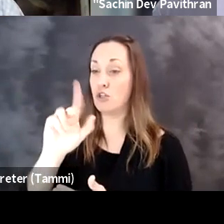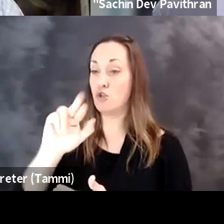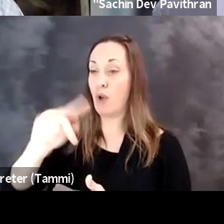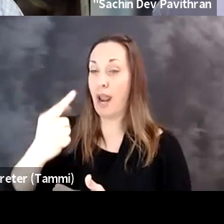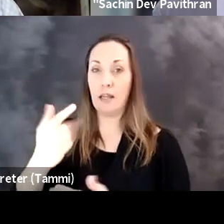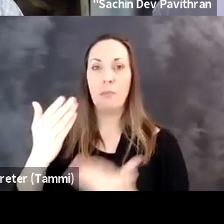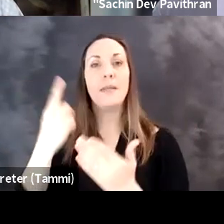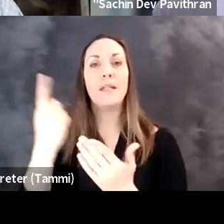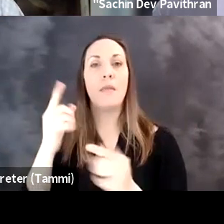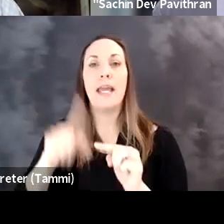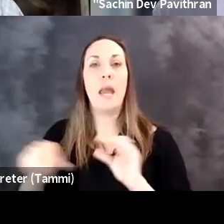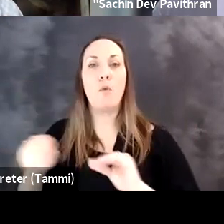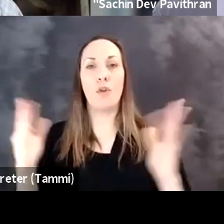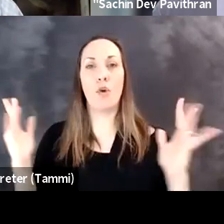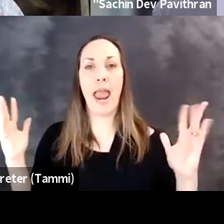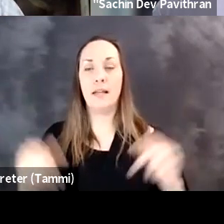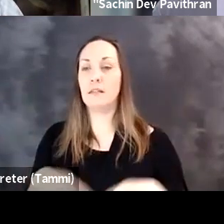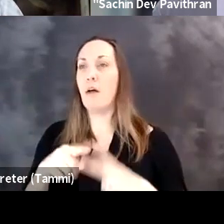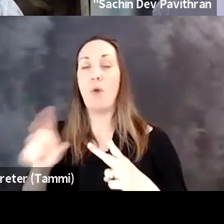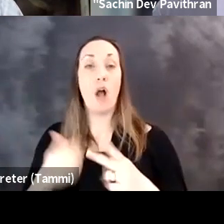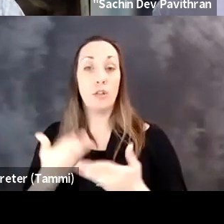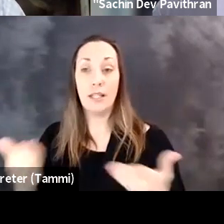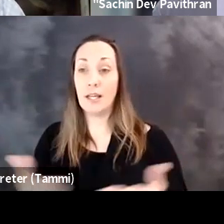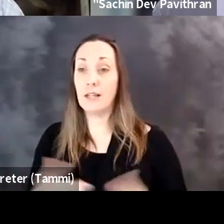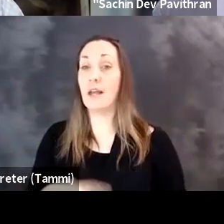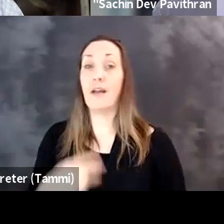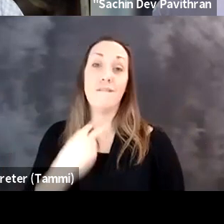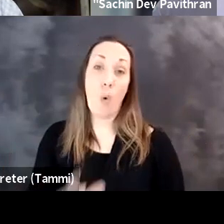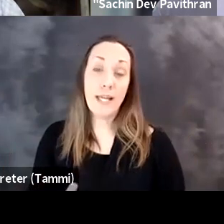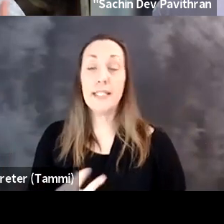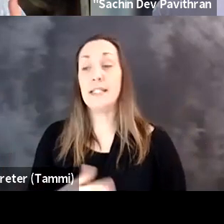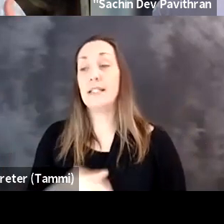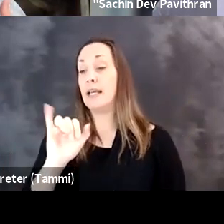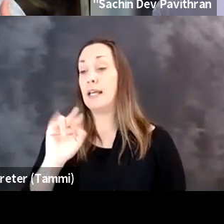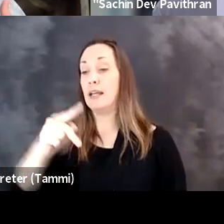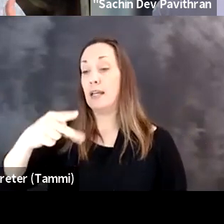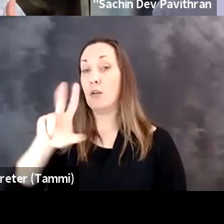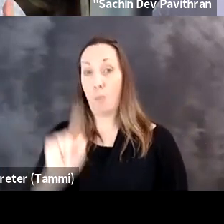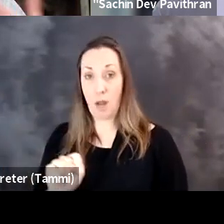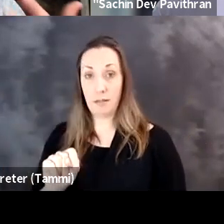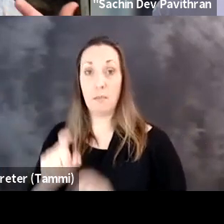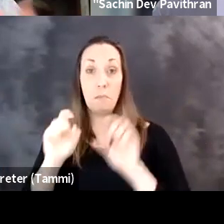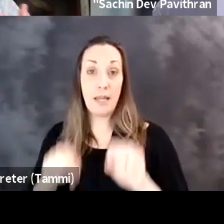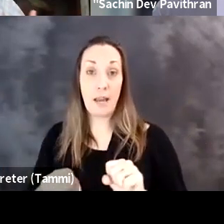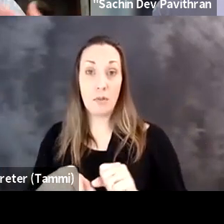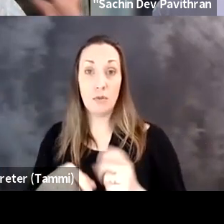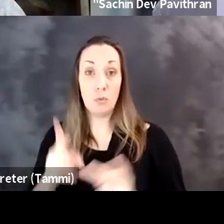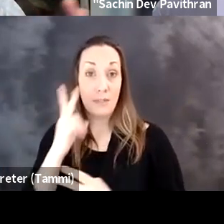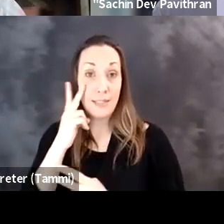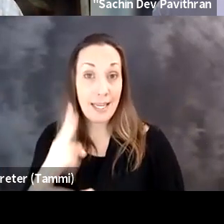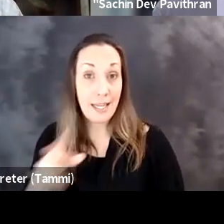that's eye tracking for someone who can't maybe move their hands, or other